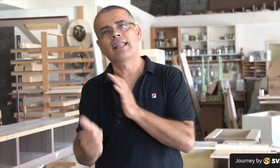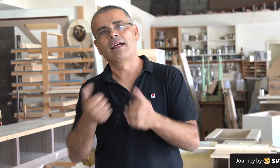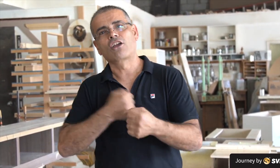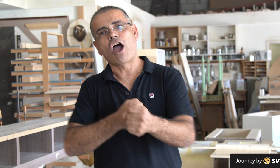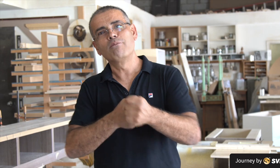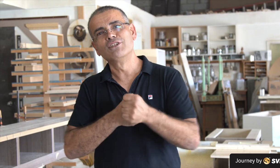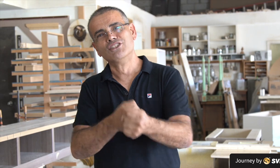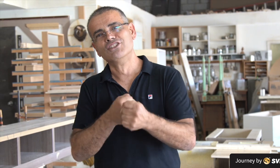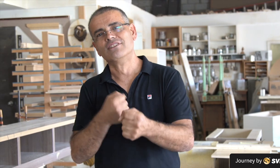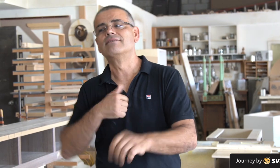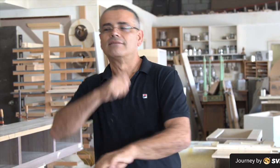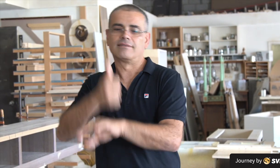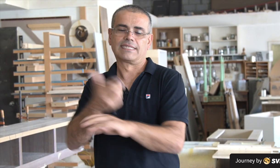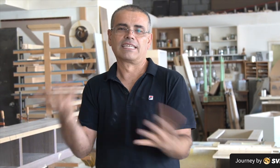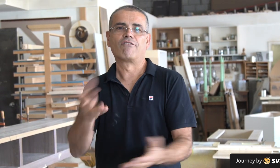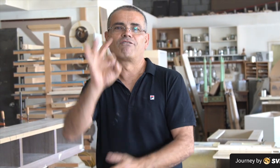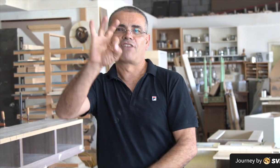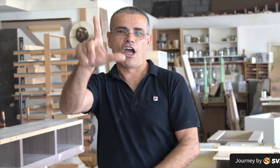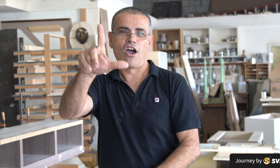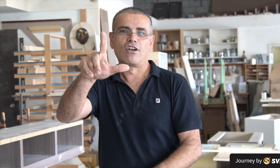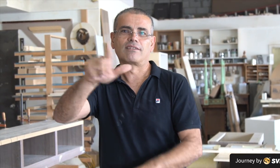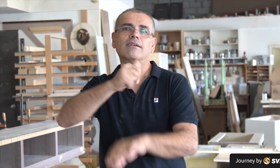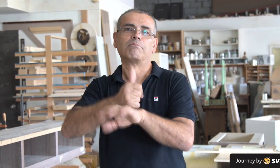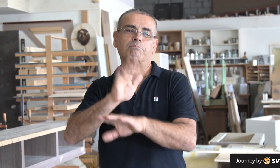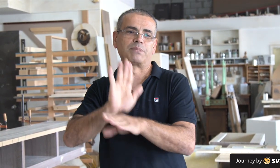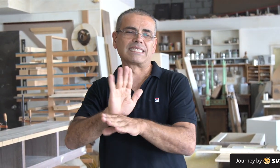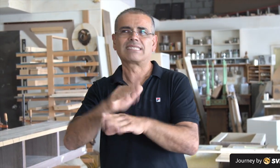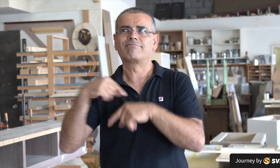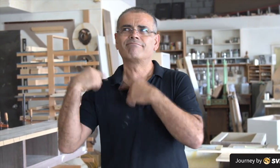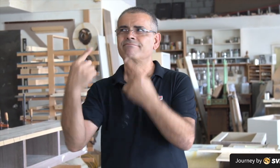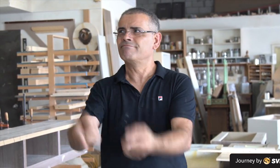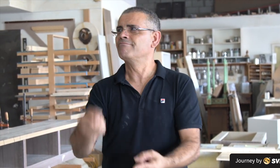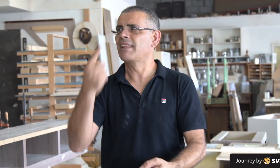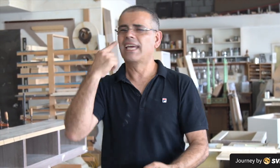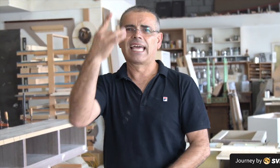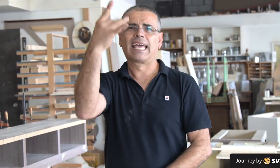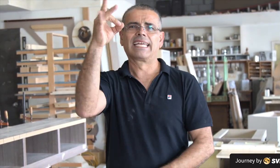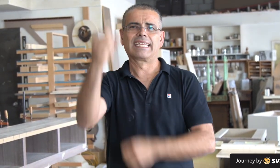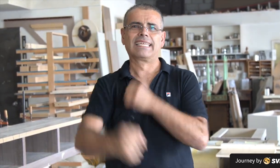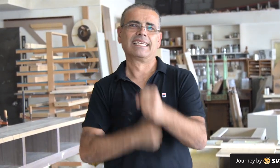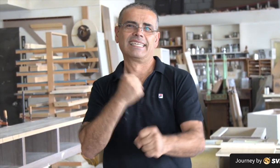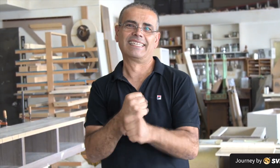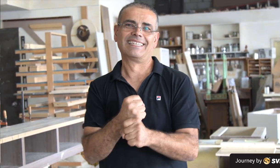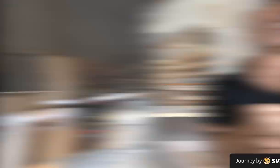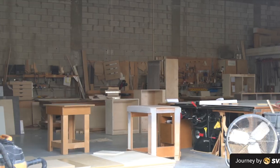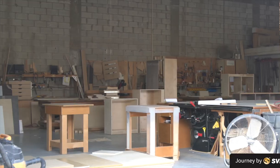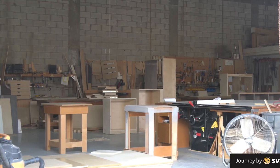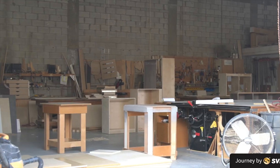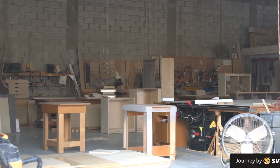I realized I have good skills in carpentry so I set up a business here in Florida that's been running for the last 18 years.